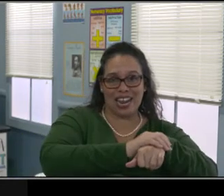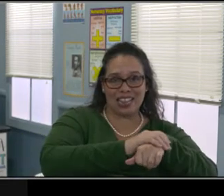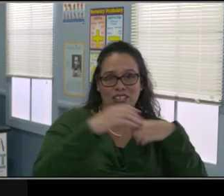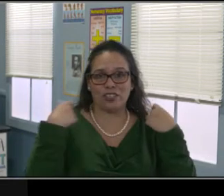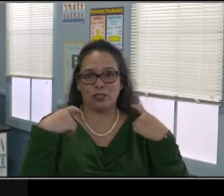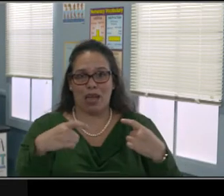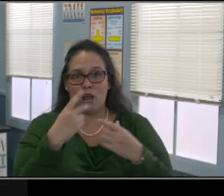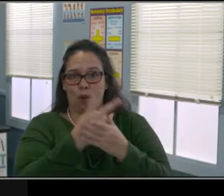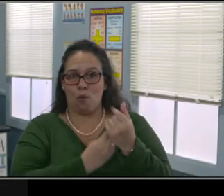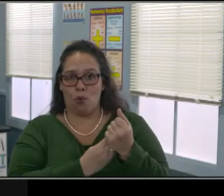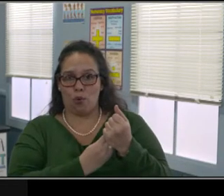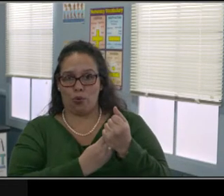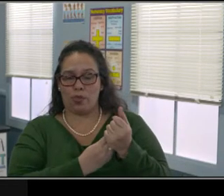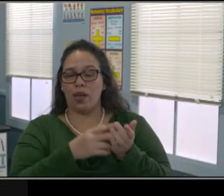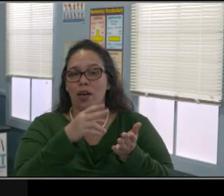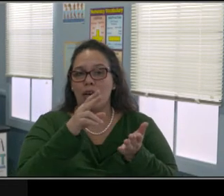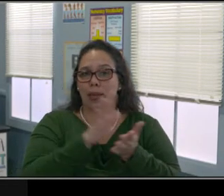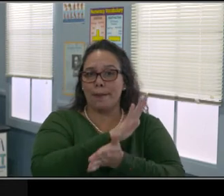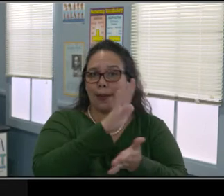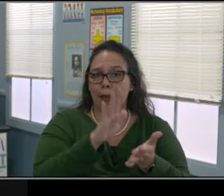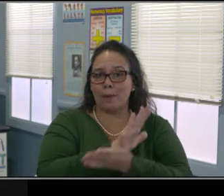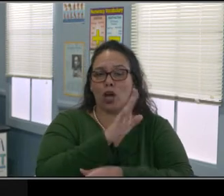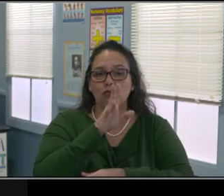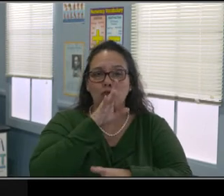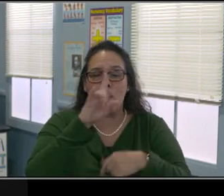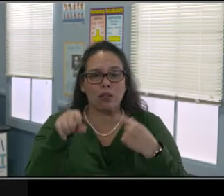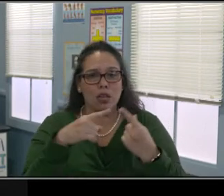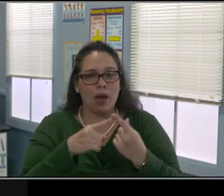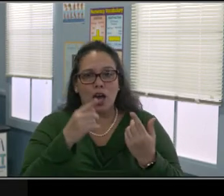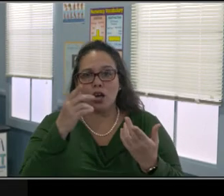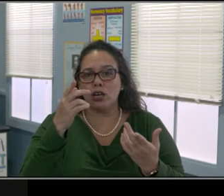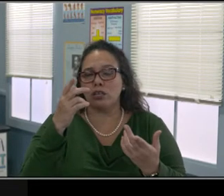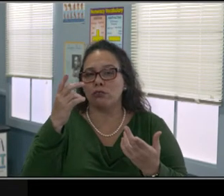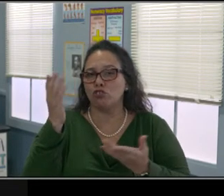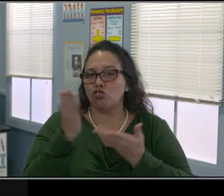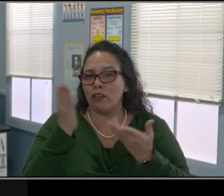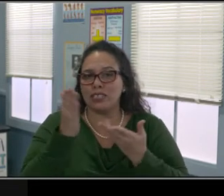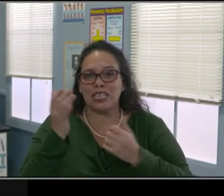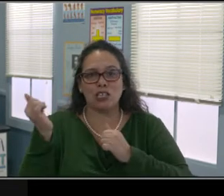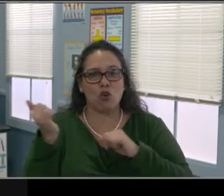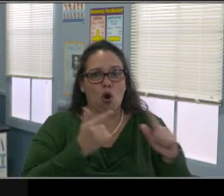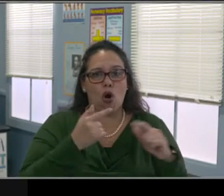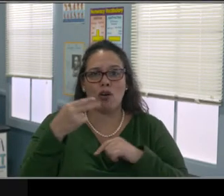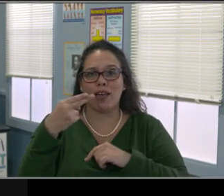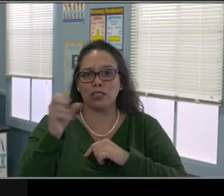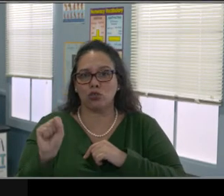or what school you go ahead and fill out this application which isn't open until January 6th.